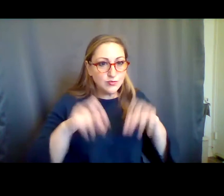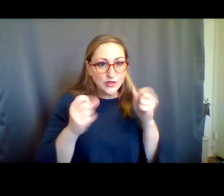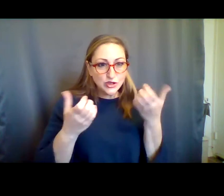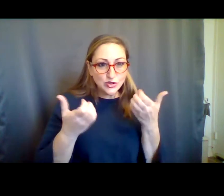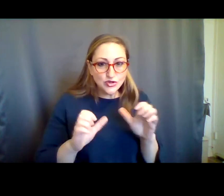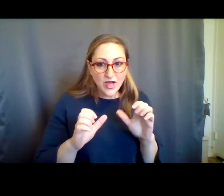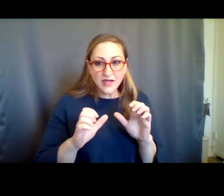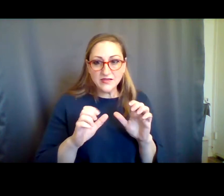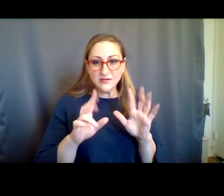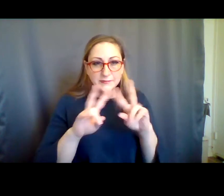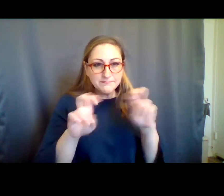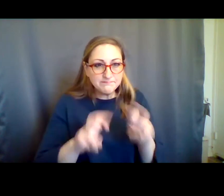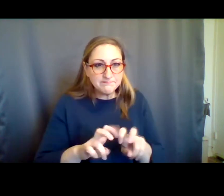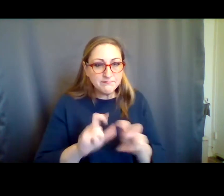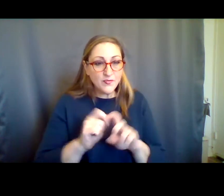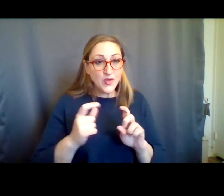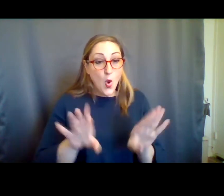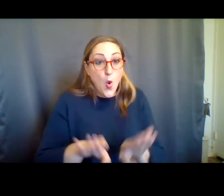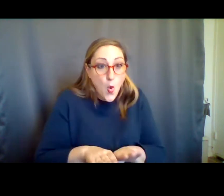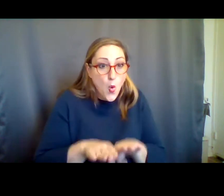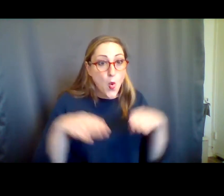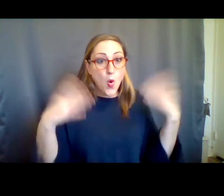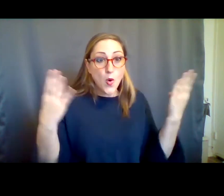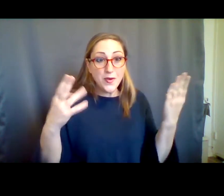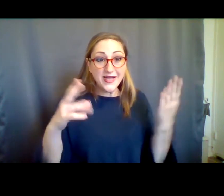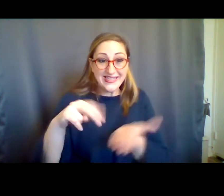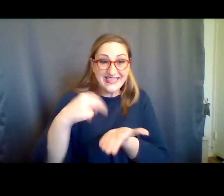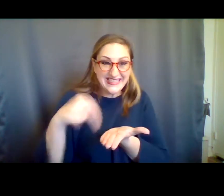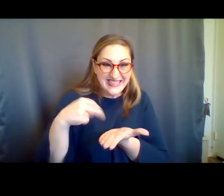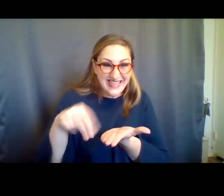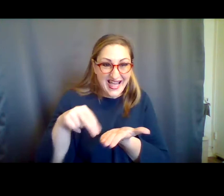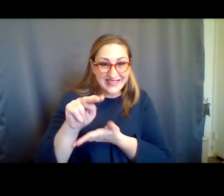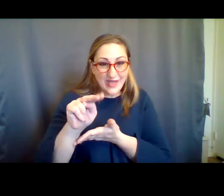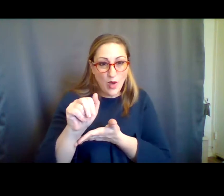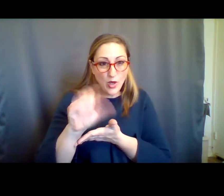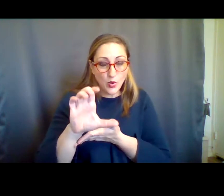explore the